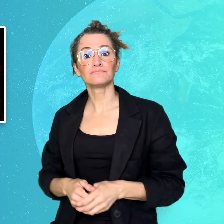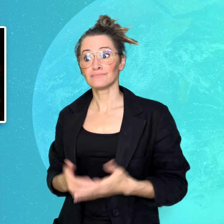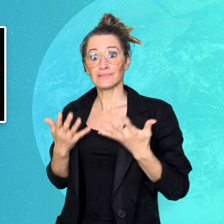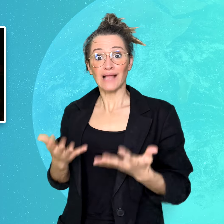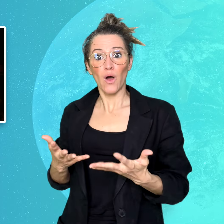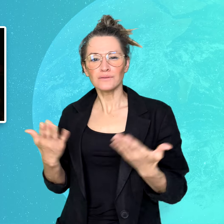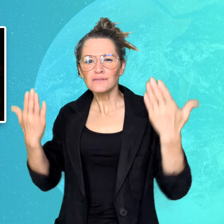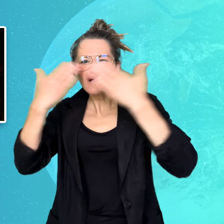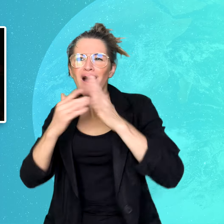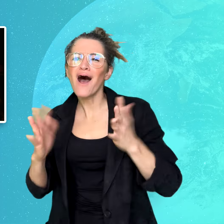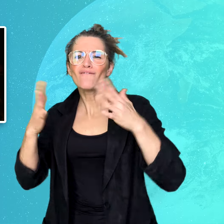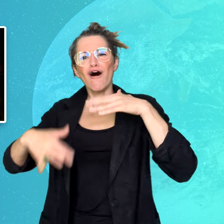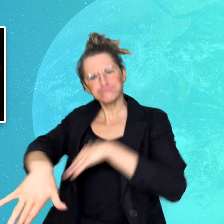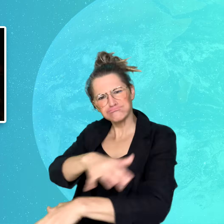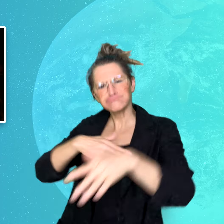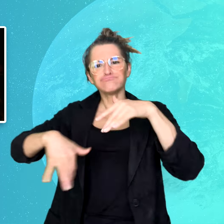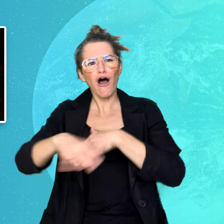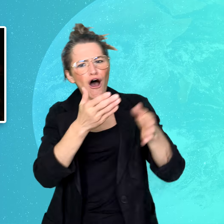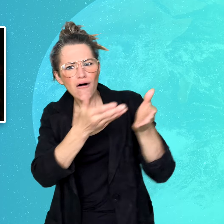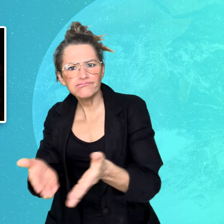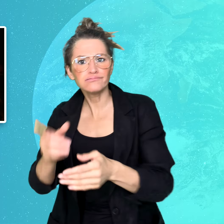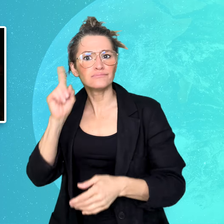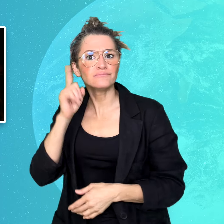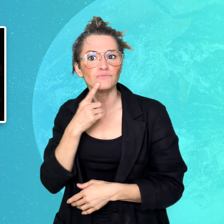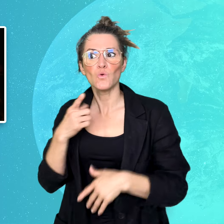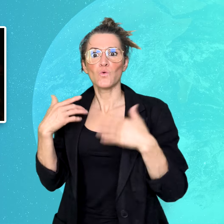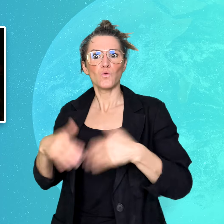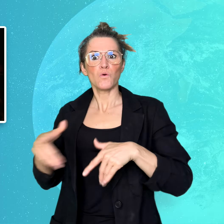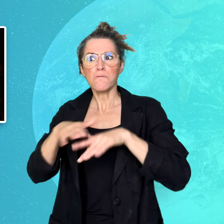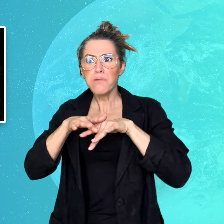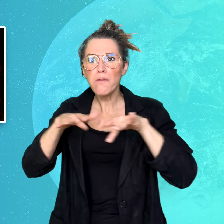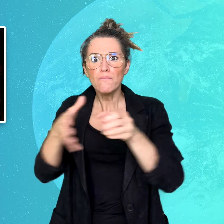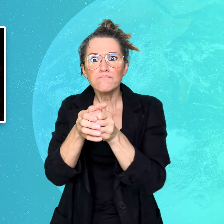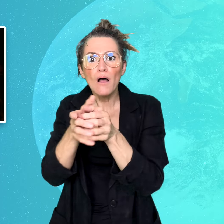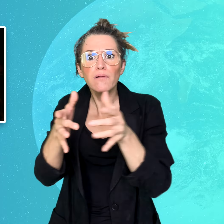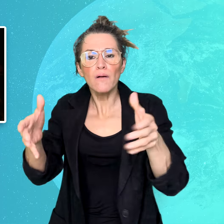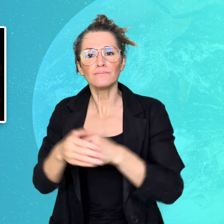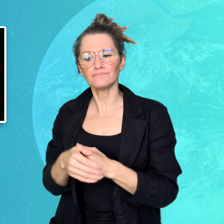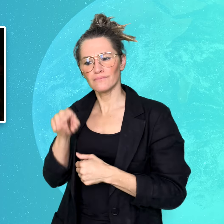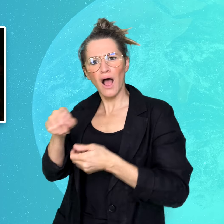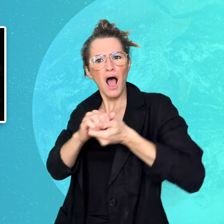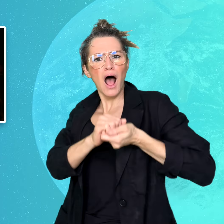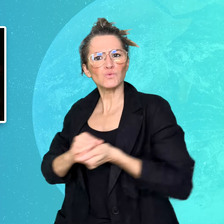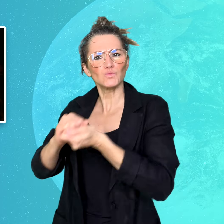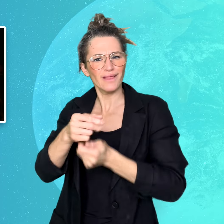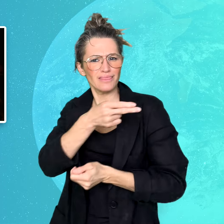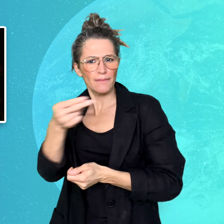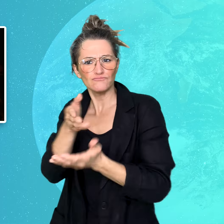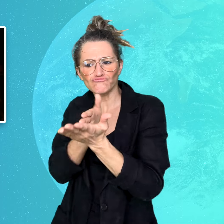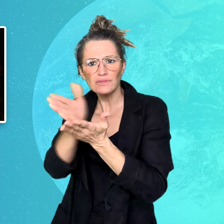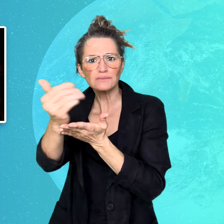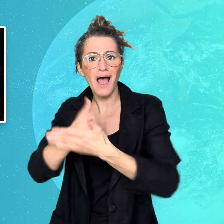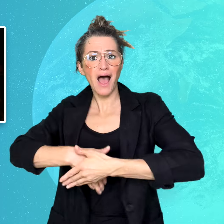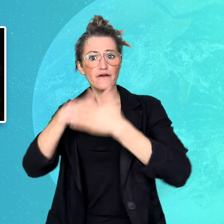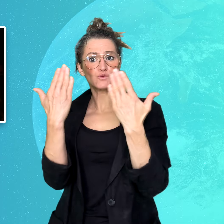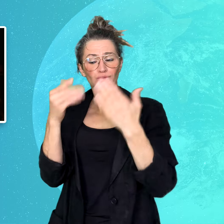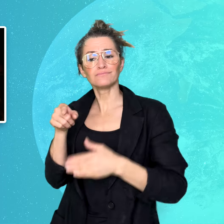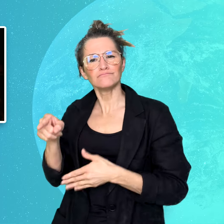Transparent Afternoon explains that during the pandemic,